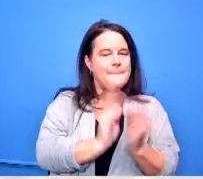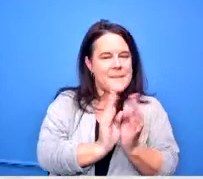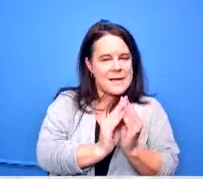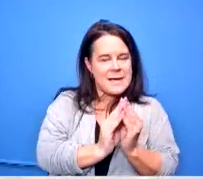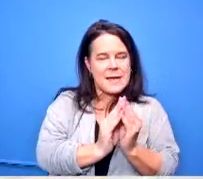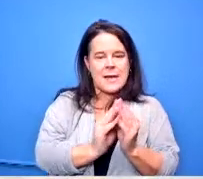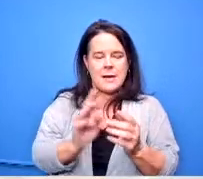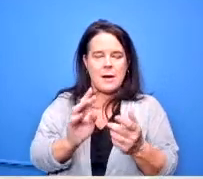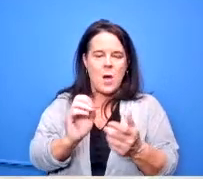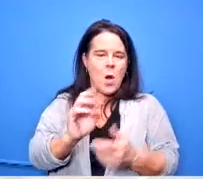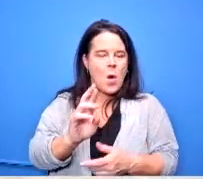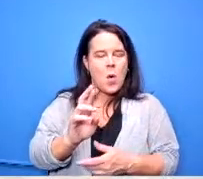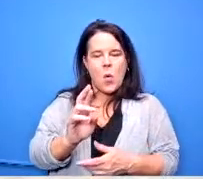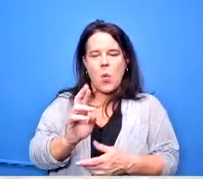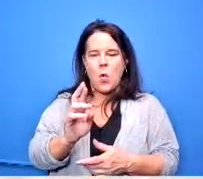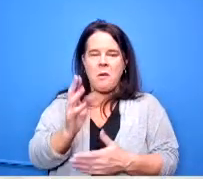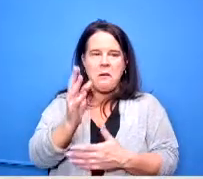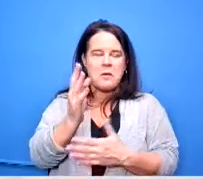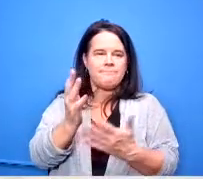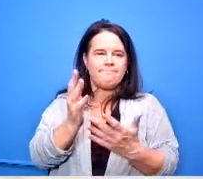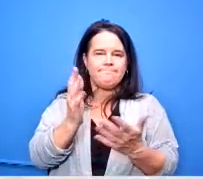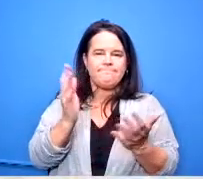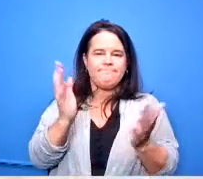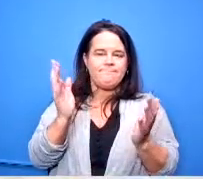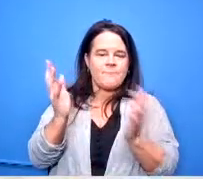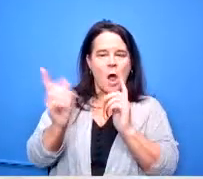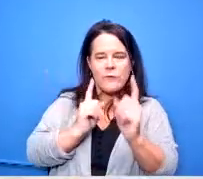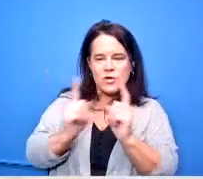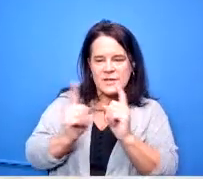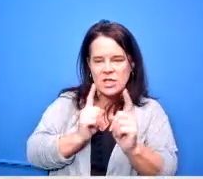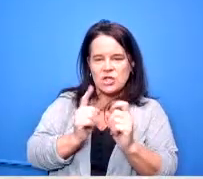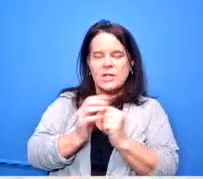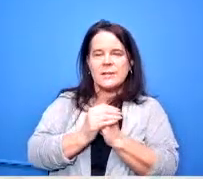some sort of conversation with a parent this is an interpretation service that